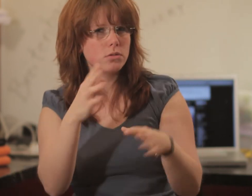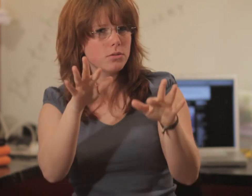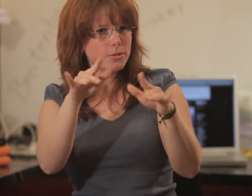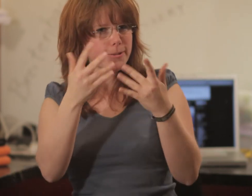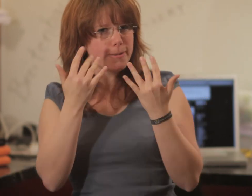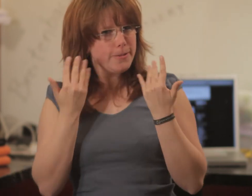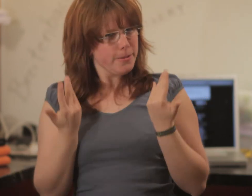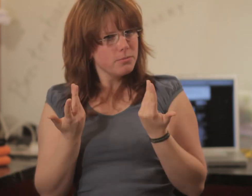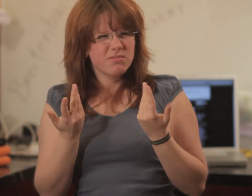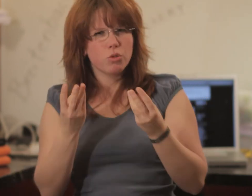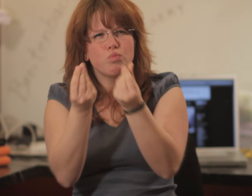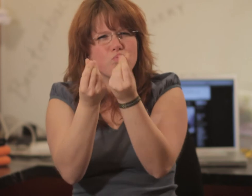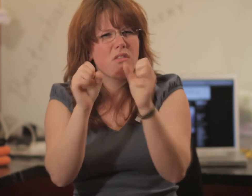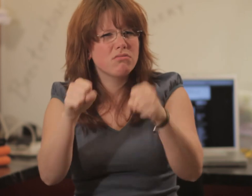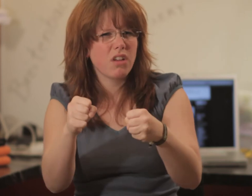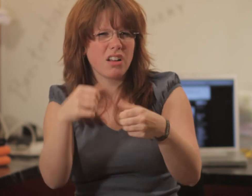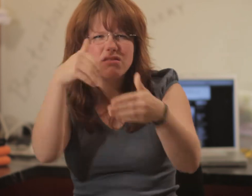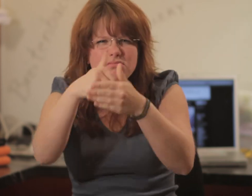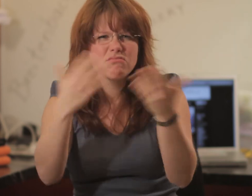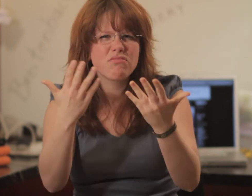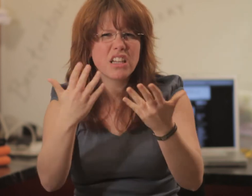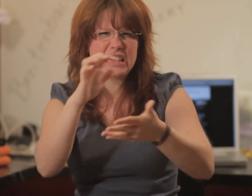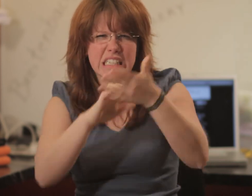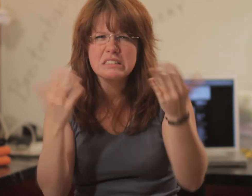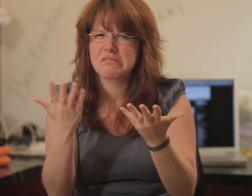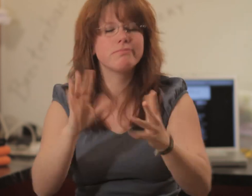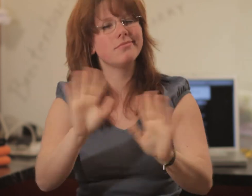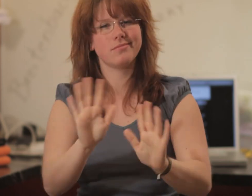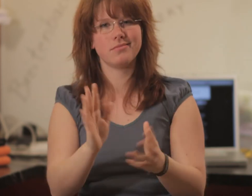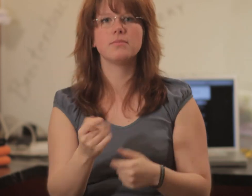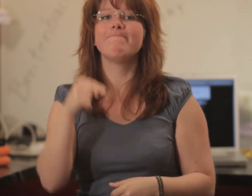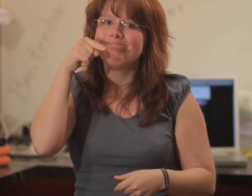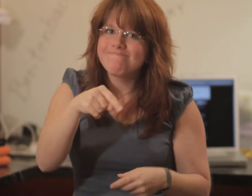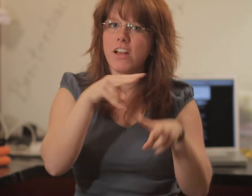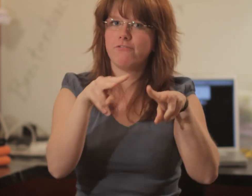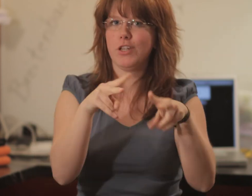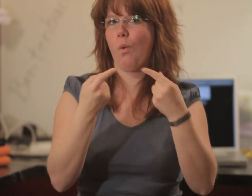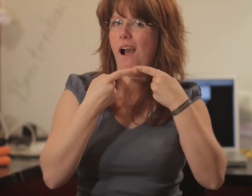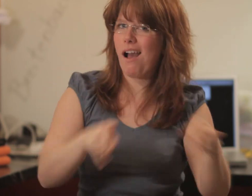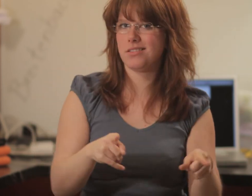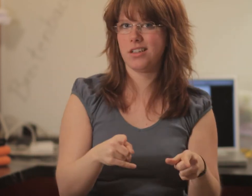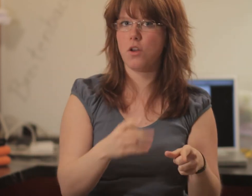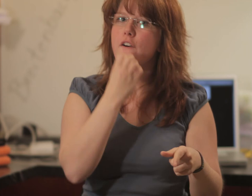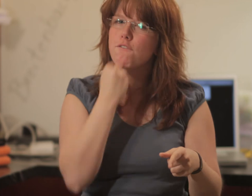Most hearing impaired people won't get the music or its lyrical content. Our video is different. Our video is different.